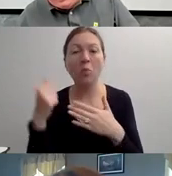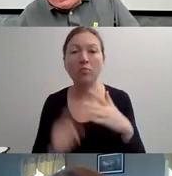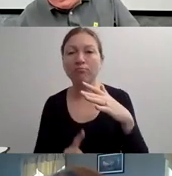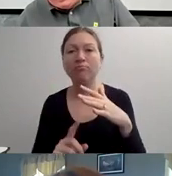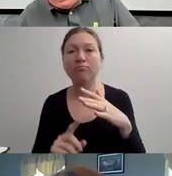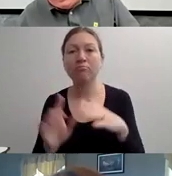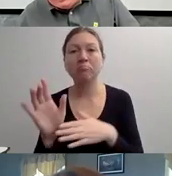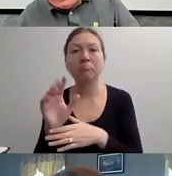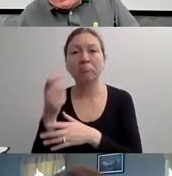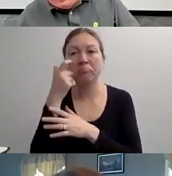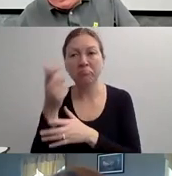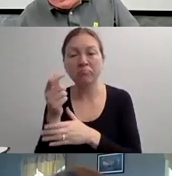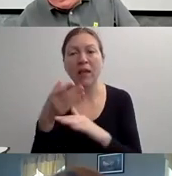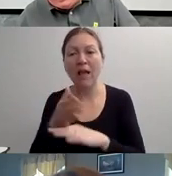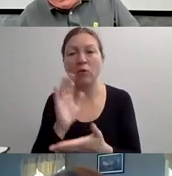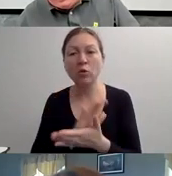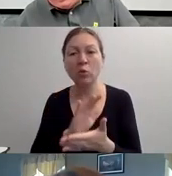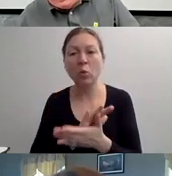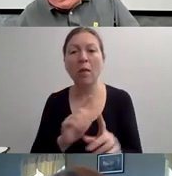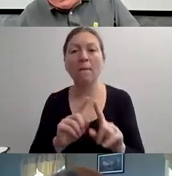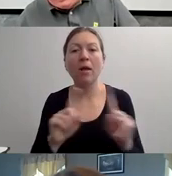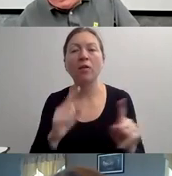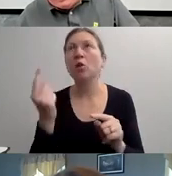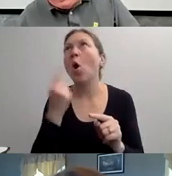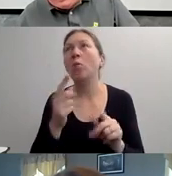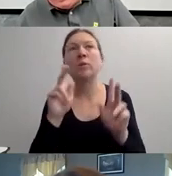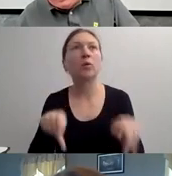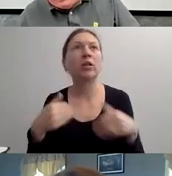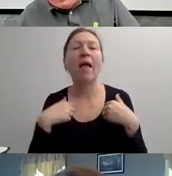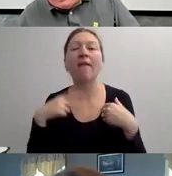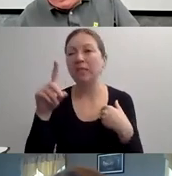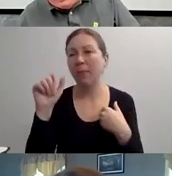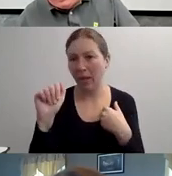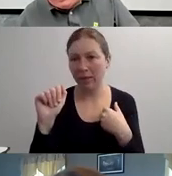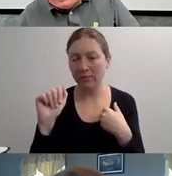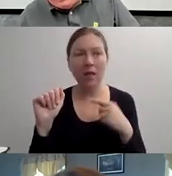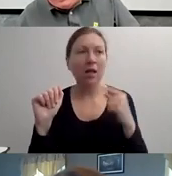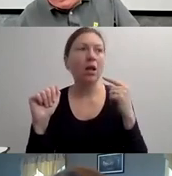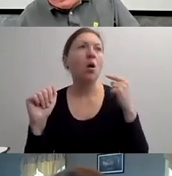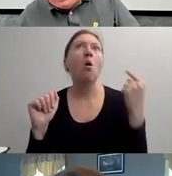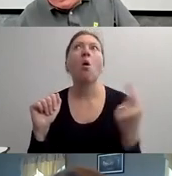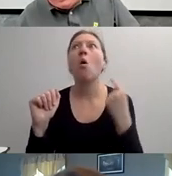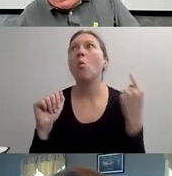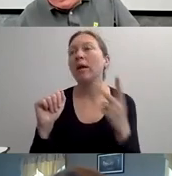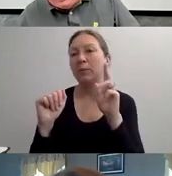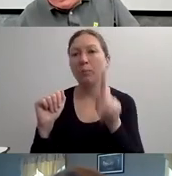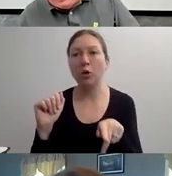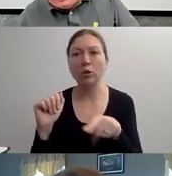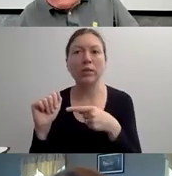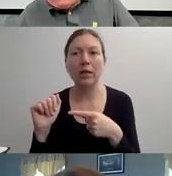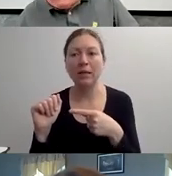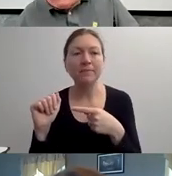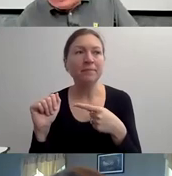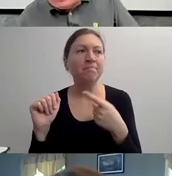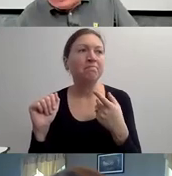THE NEXT SLIDE I THINK -- >> I JUST -- THIS IS REALLY FUNNY.